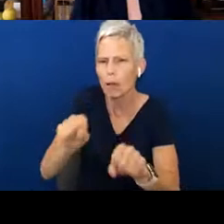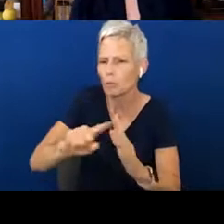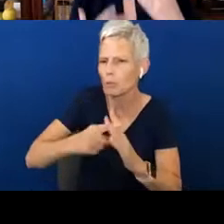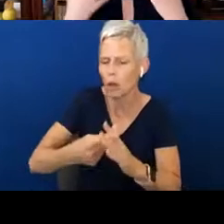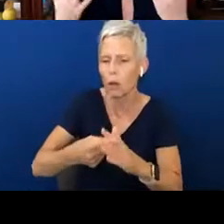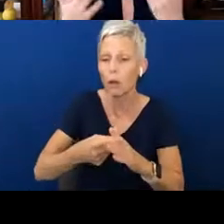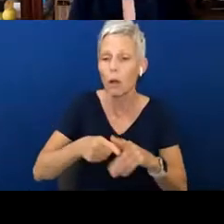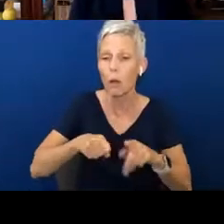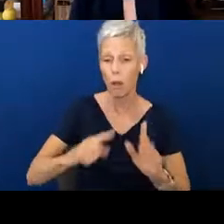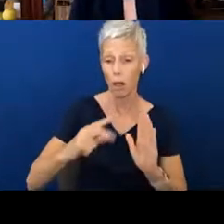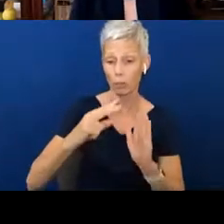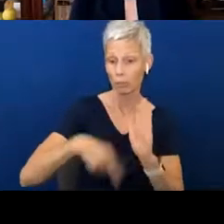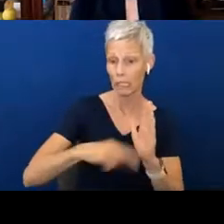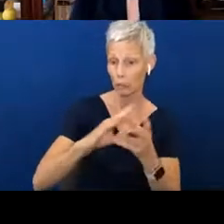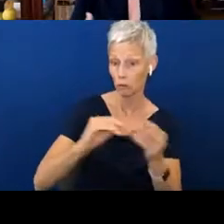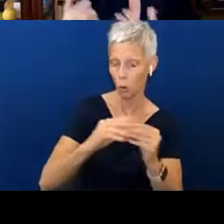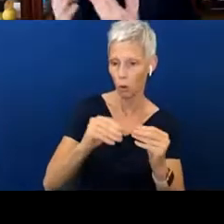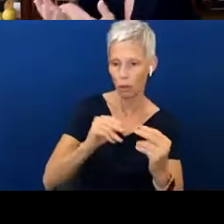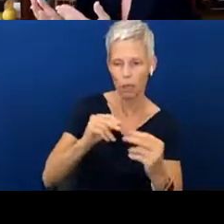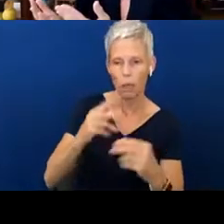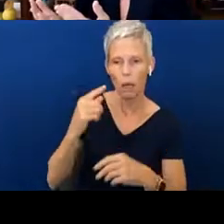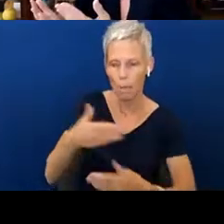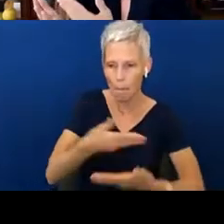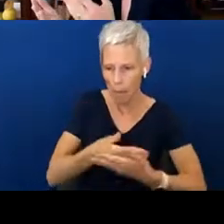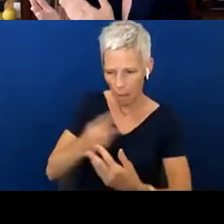having that eye contact with our baby, looking at the storybook,